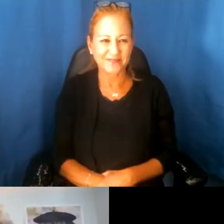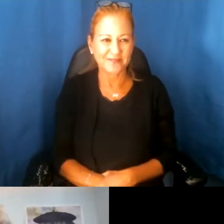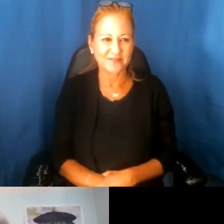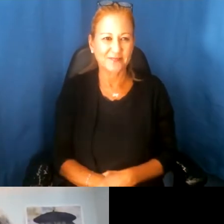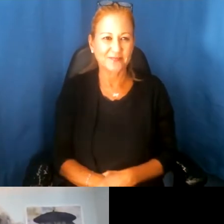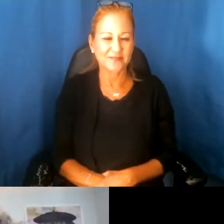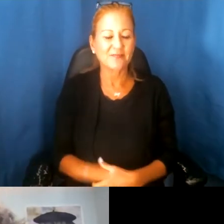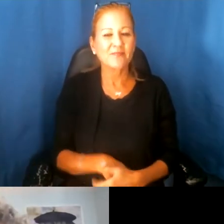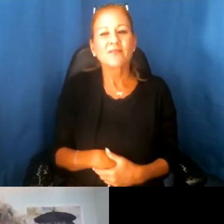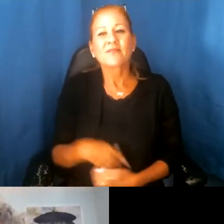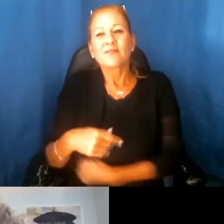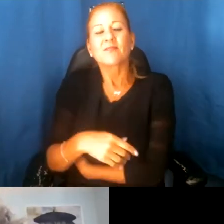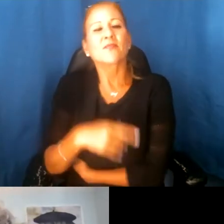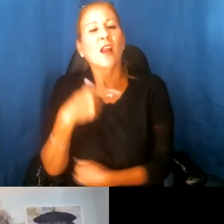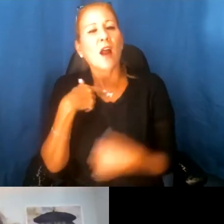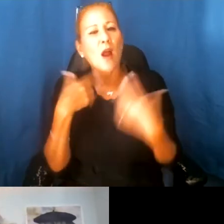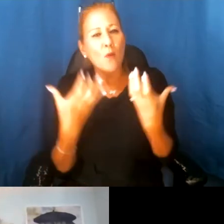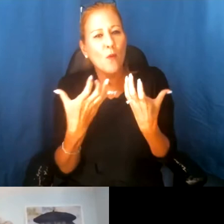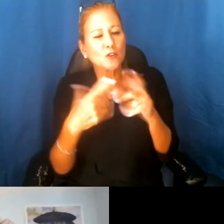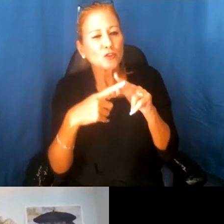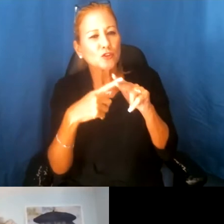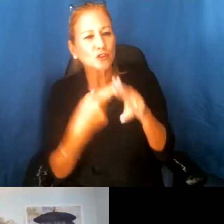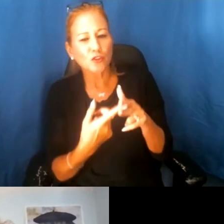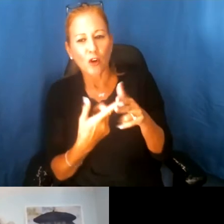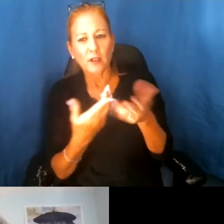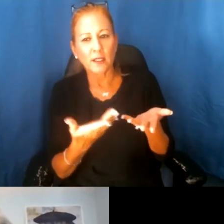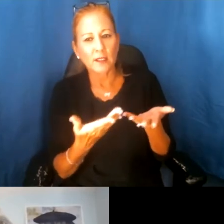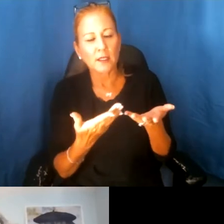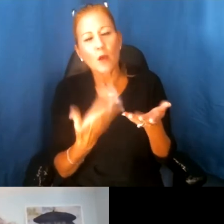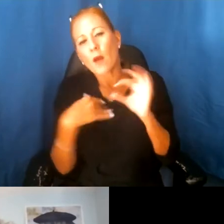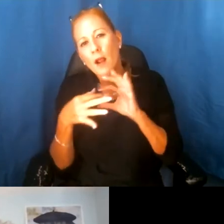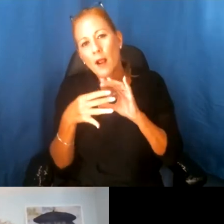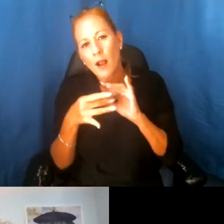Zaheer, I'm going to start by just commenting on